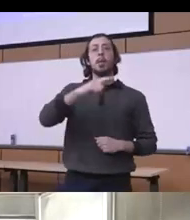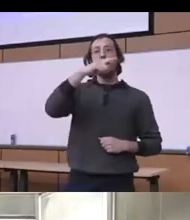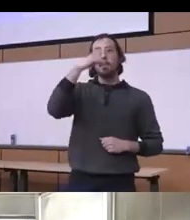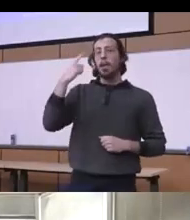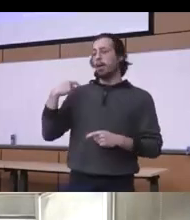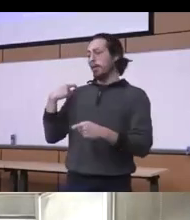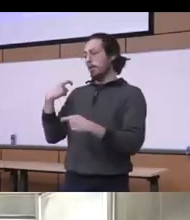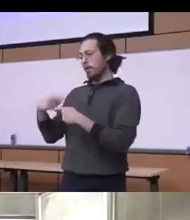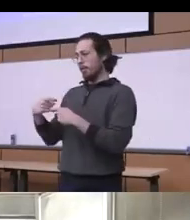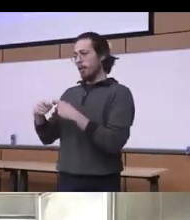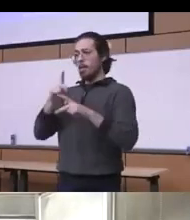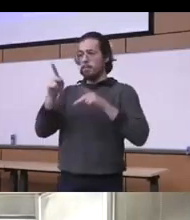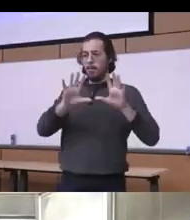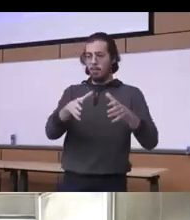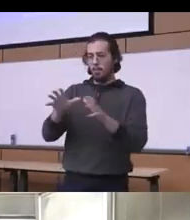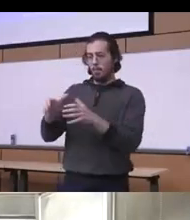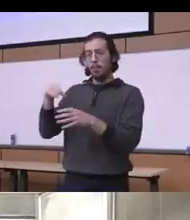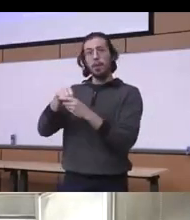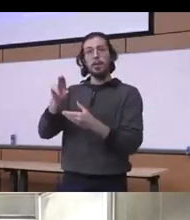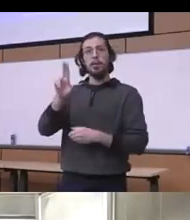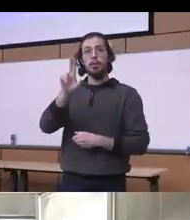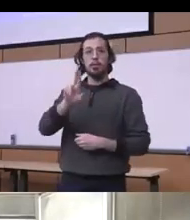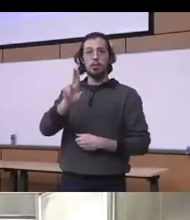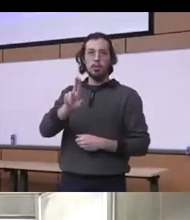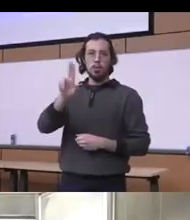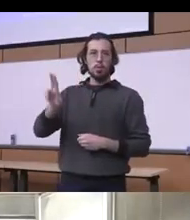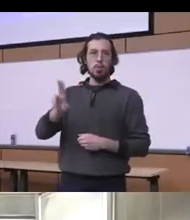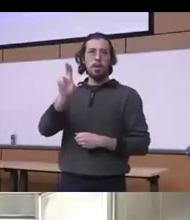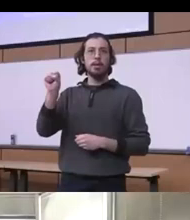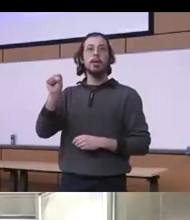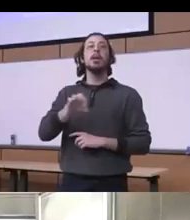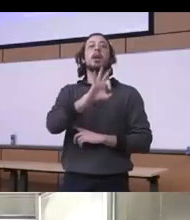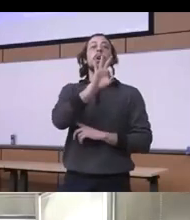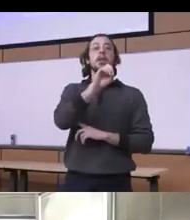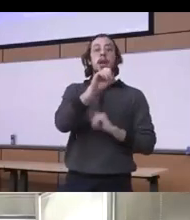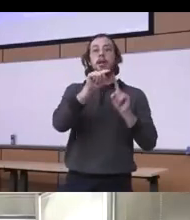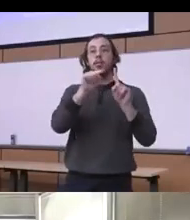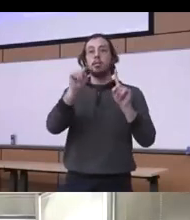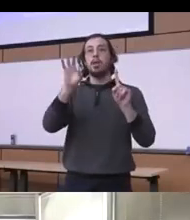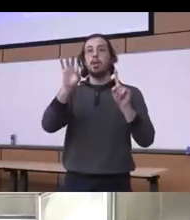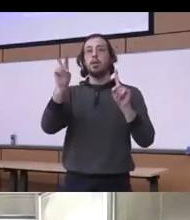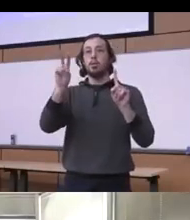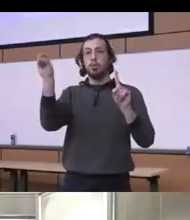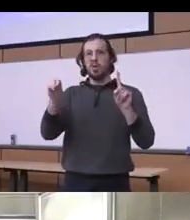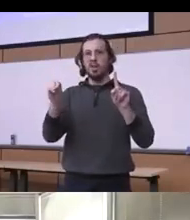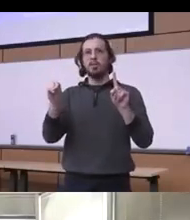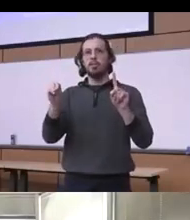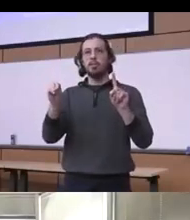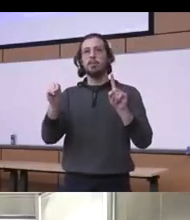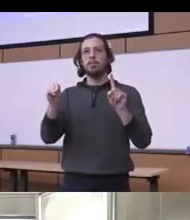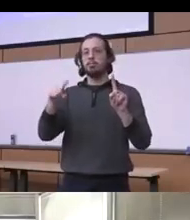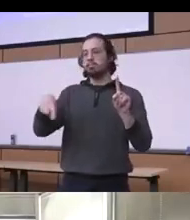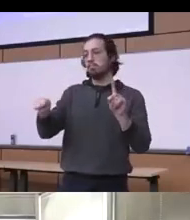respectively 90 and 92 close to 90 diagnosed with an SUV did not receive you know treatment and uh